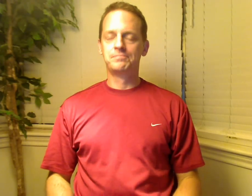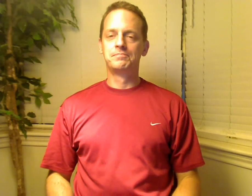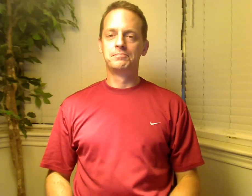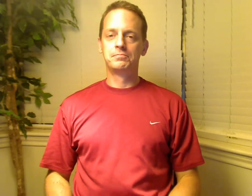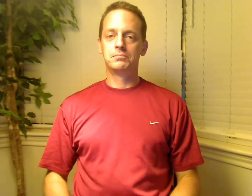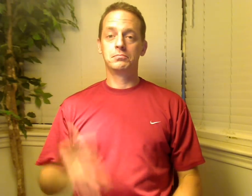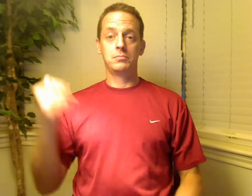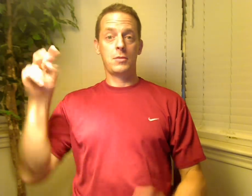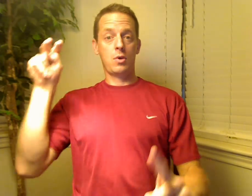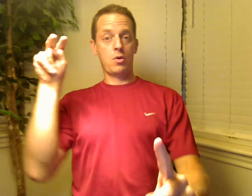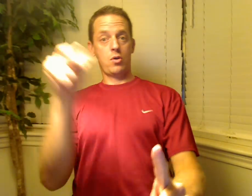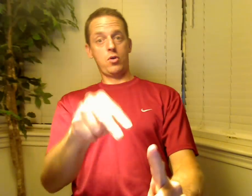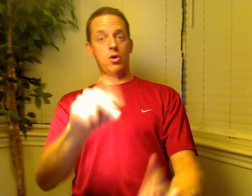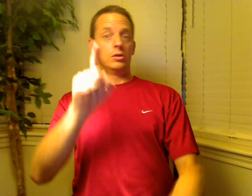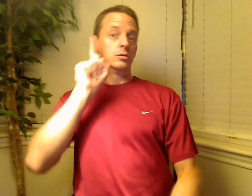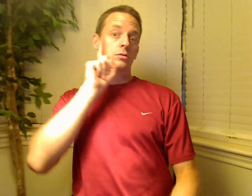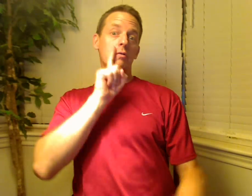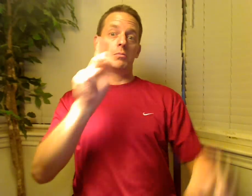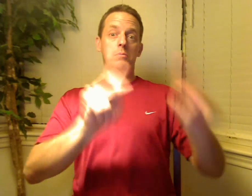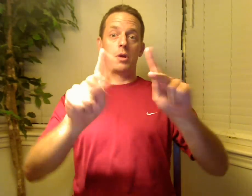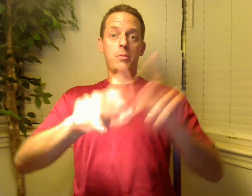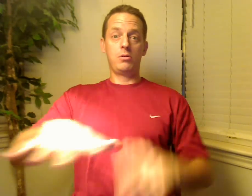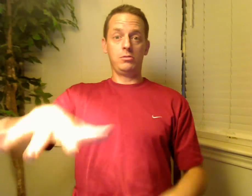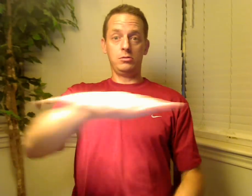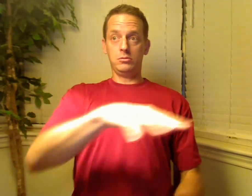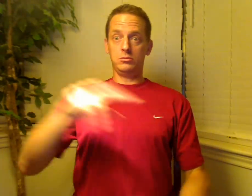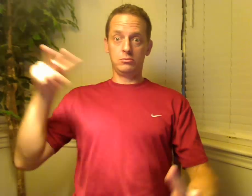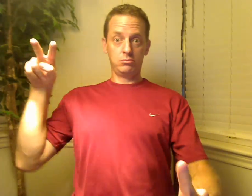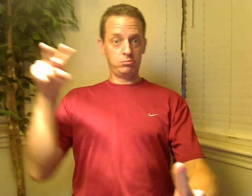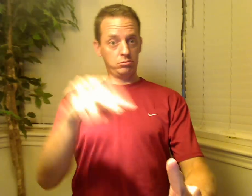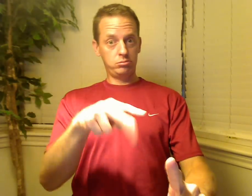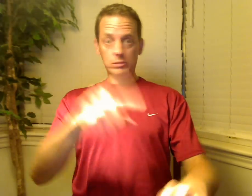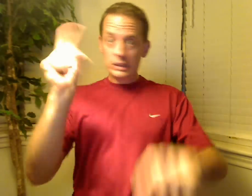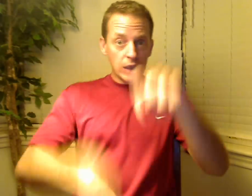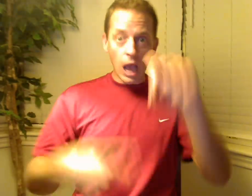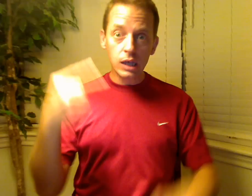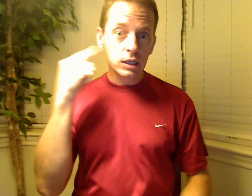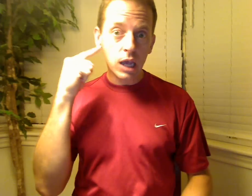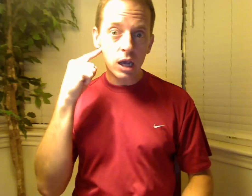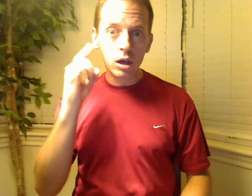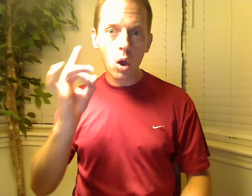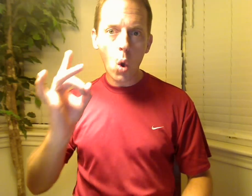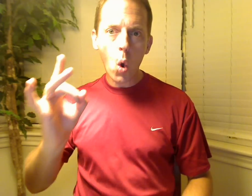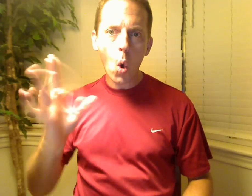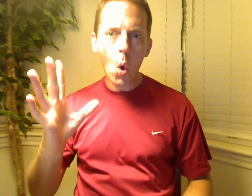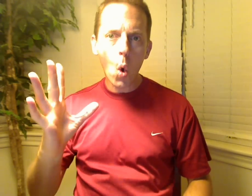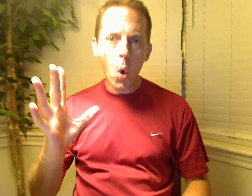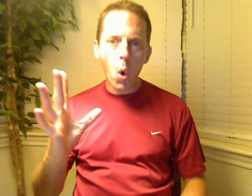When hearing people look at Deaf people and find that they can’t hear at all,